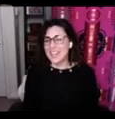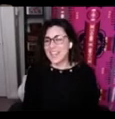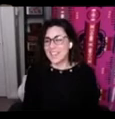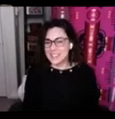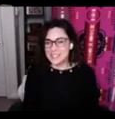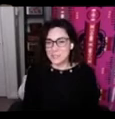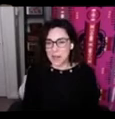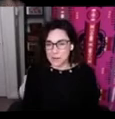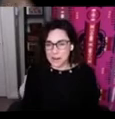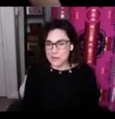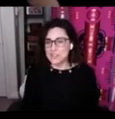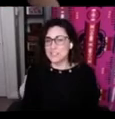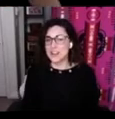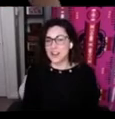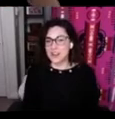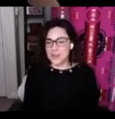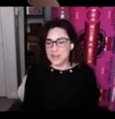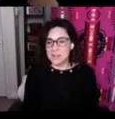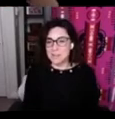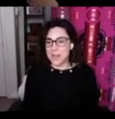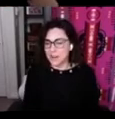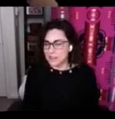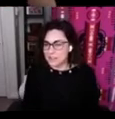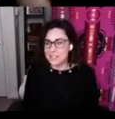and these powerhouses are going to be parents